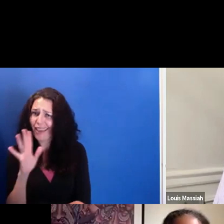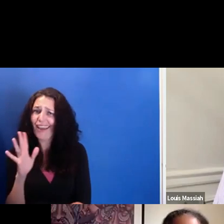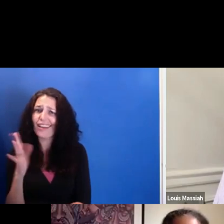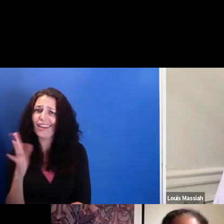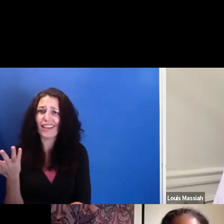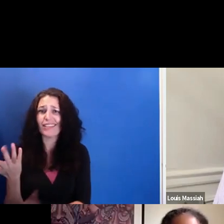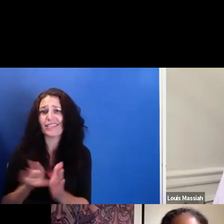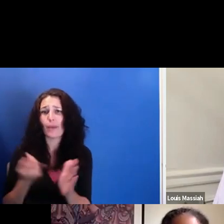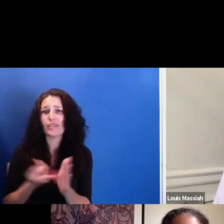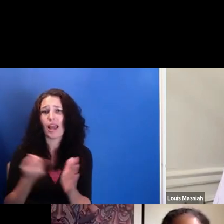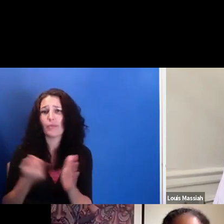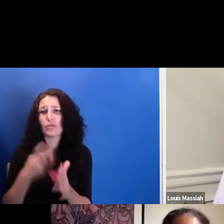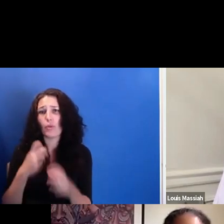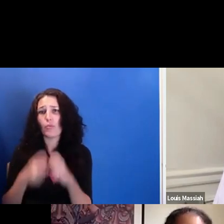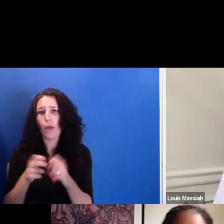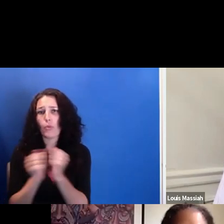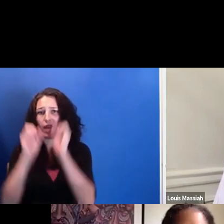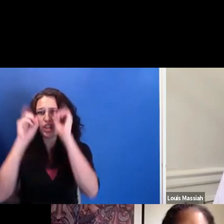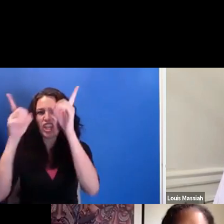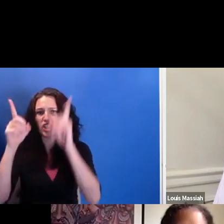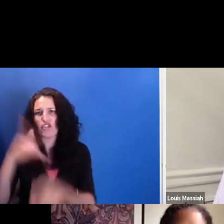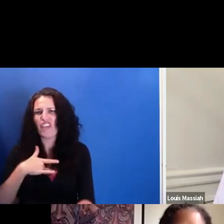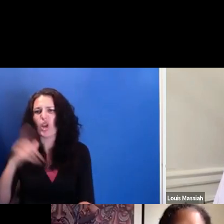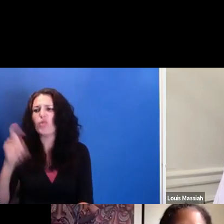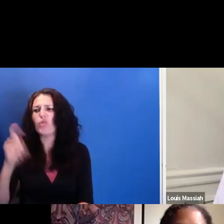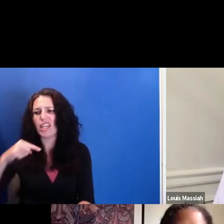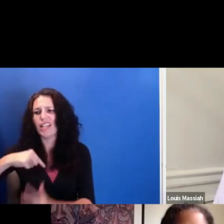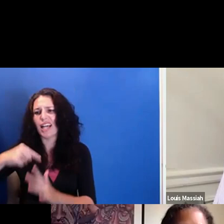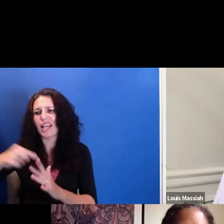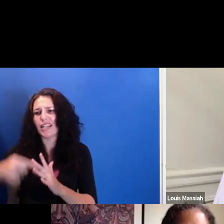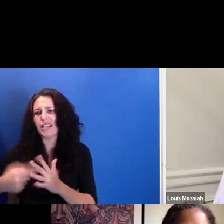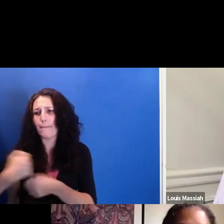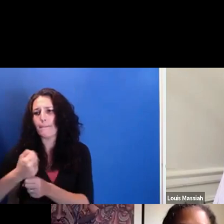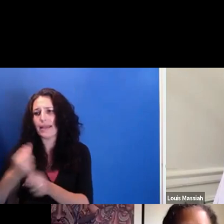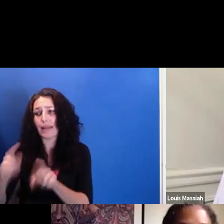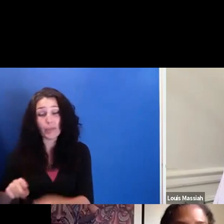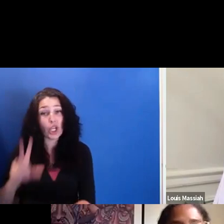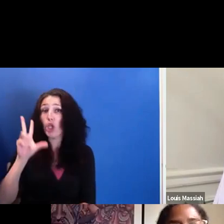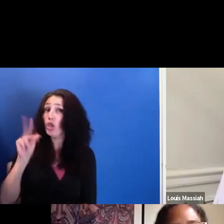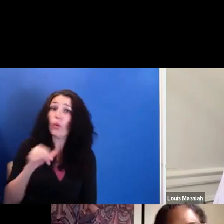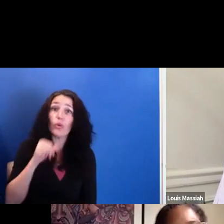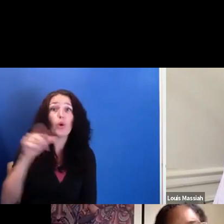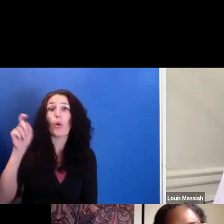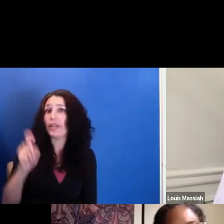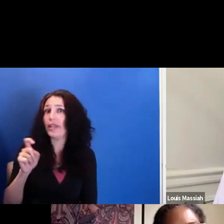a vision happen, and you don't. And I think that part of, you know, my re-education process is looking at .